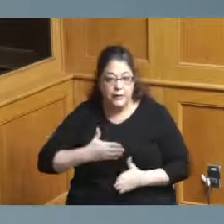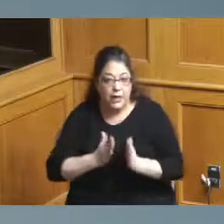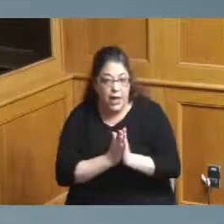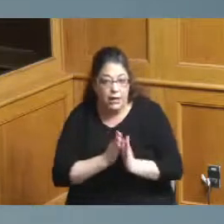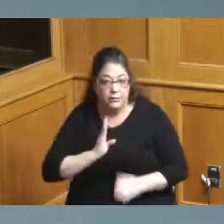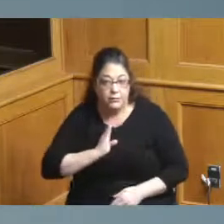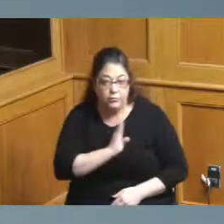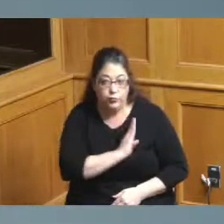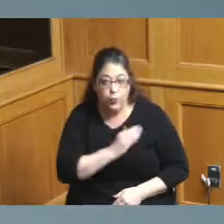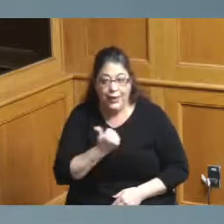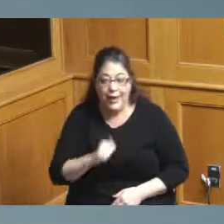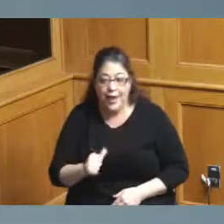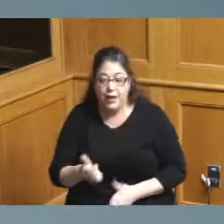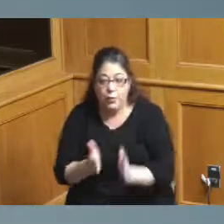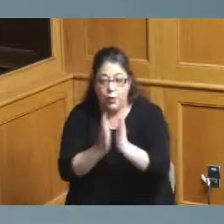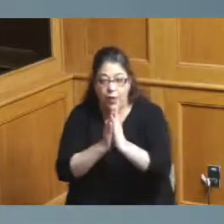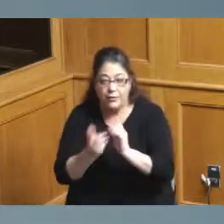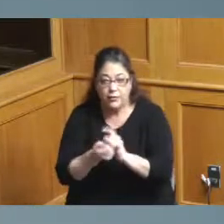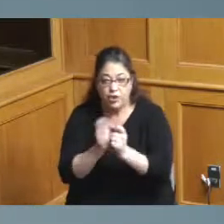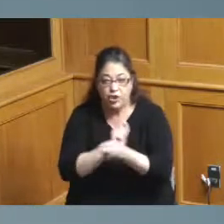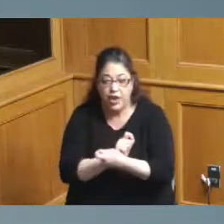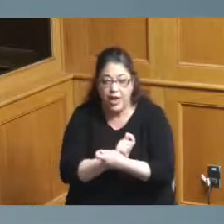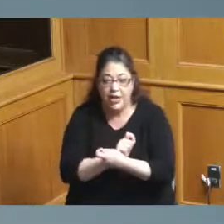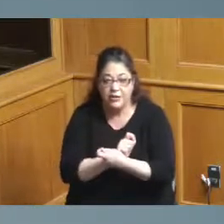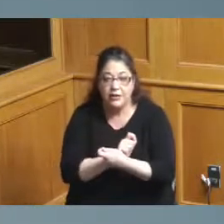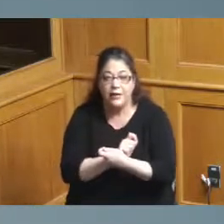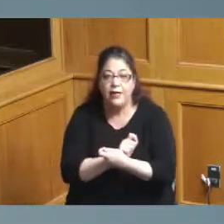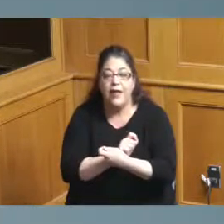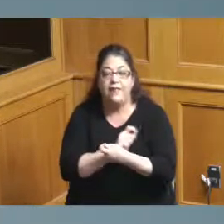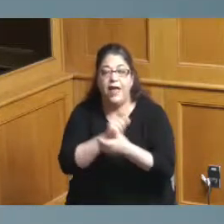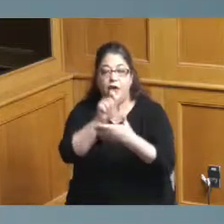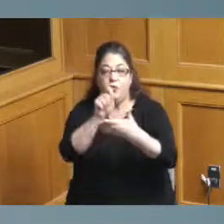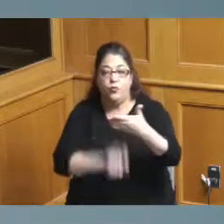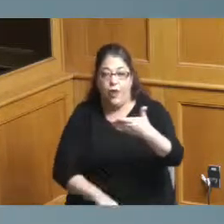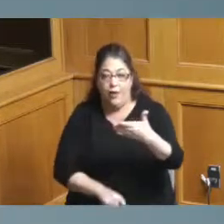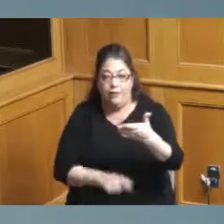desired changes to that scope of work that they be reflected in the resolution ultimately what will